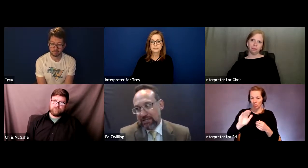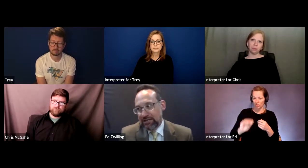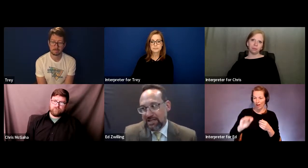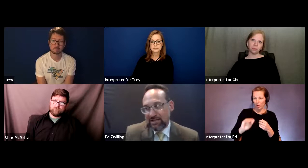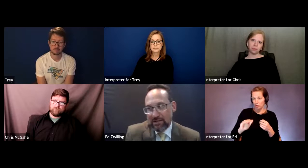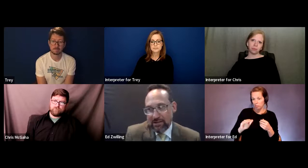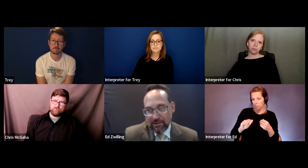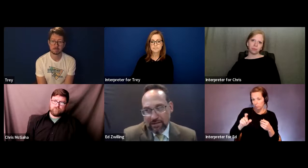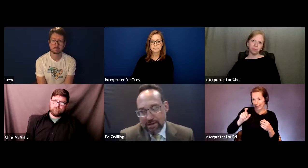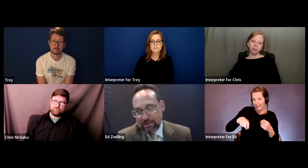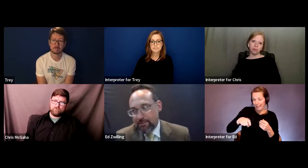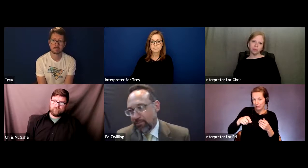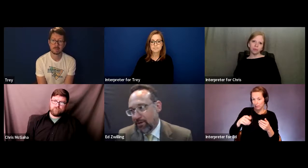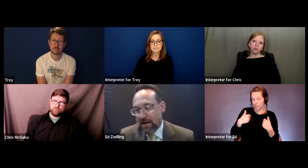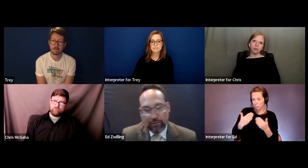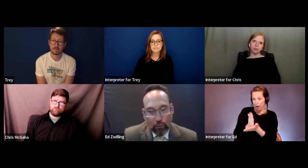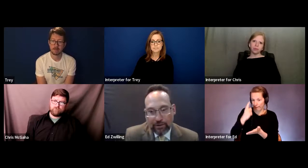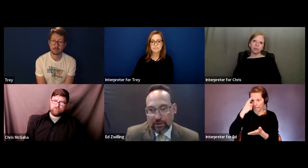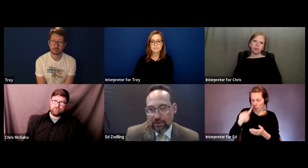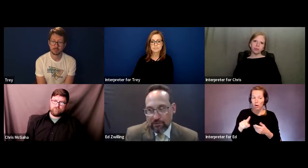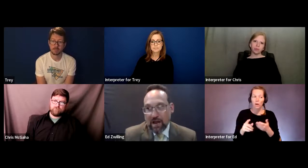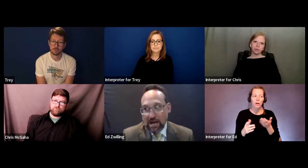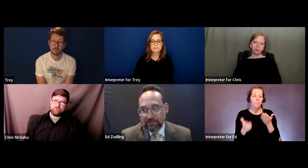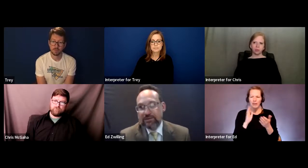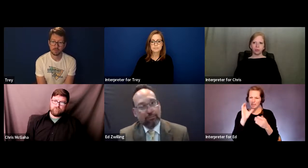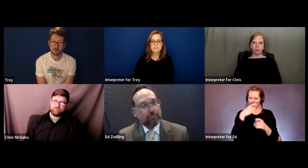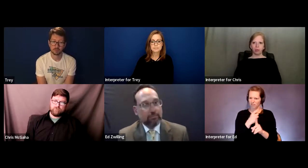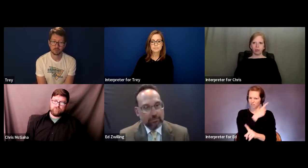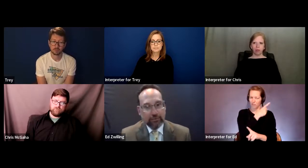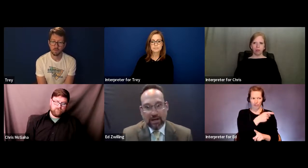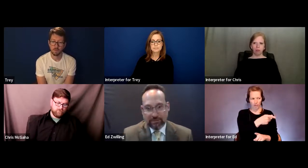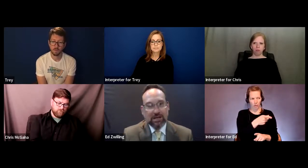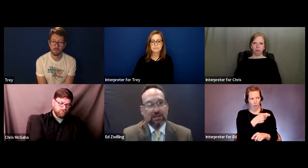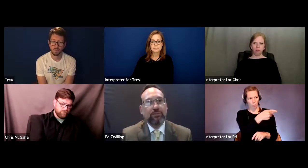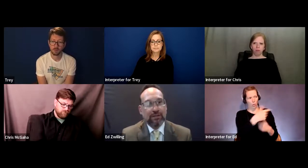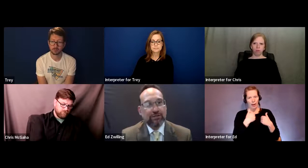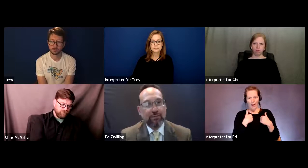And to the extent that they may appear out of the ordinary, you have got some documentation